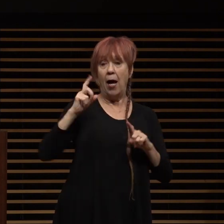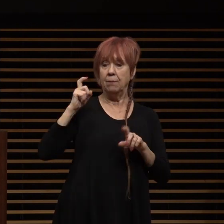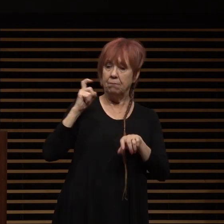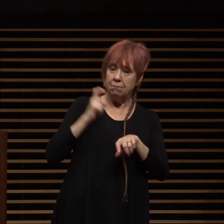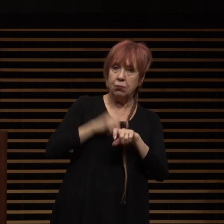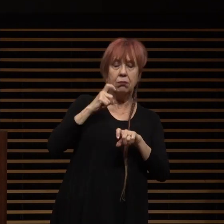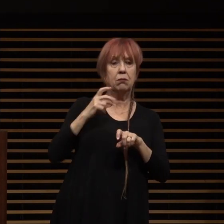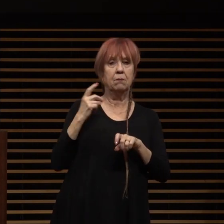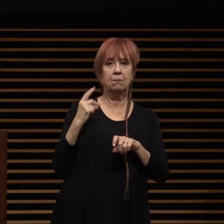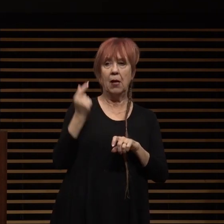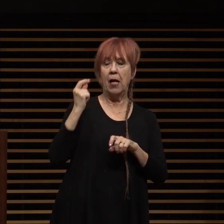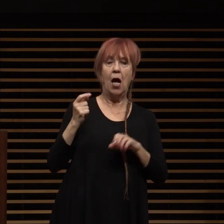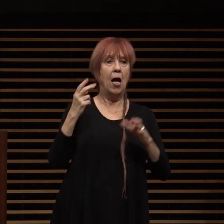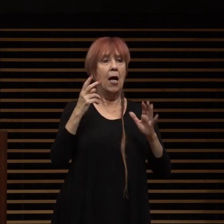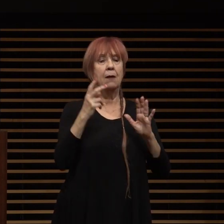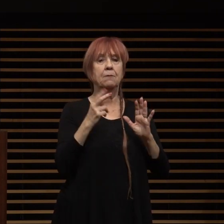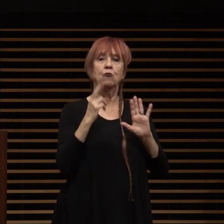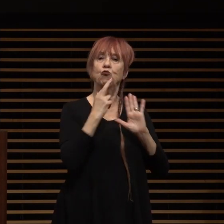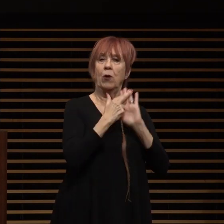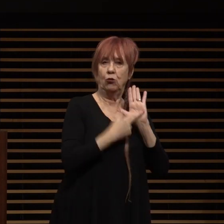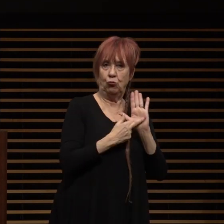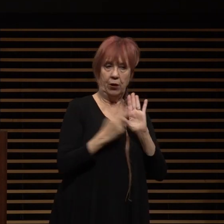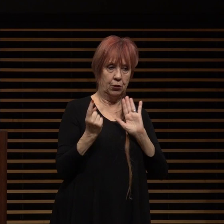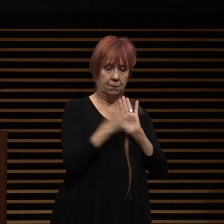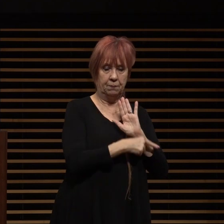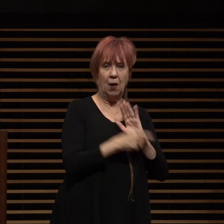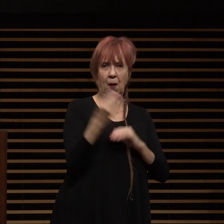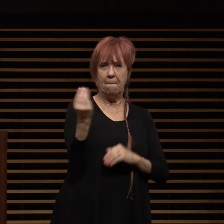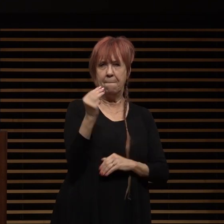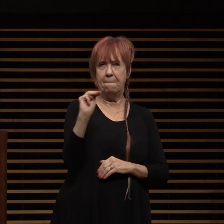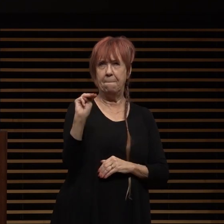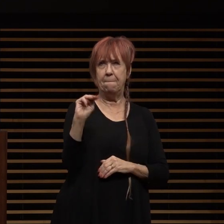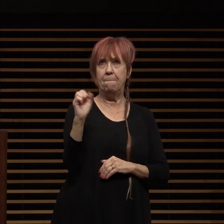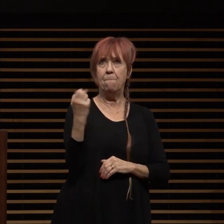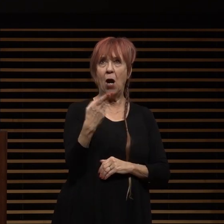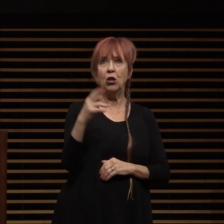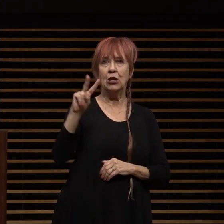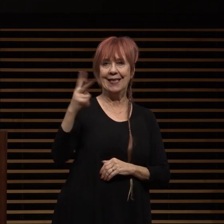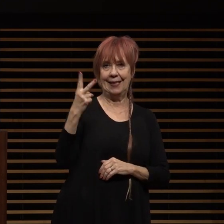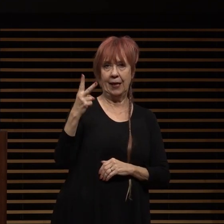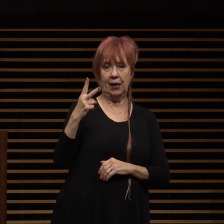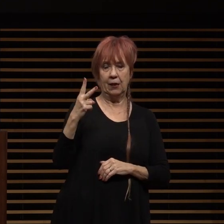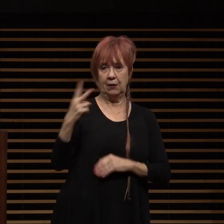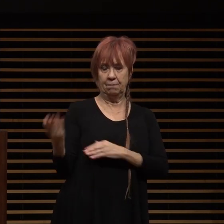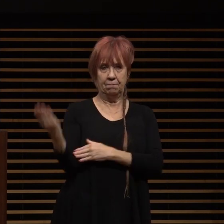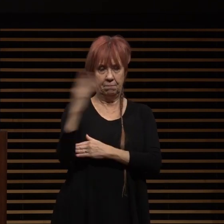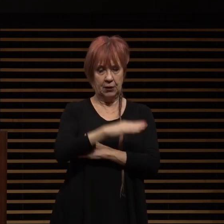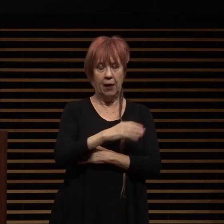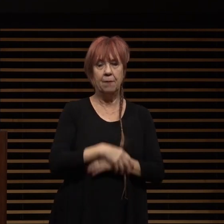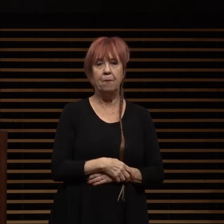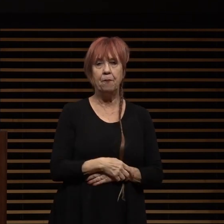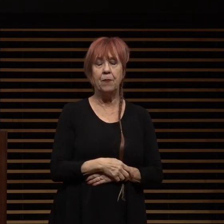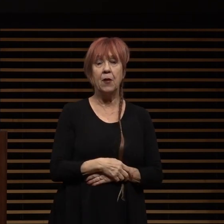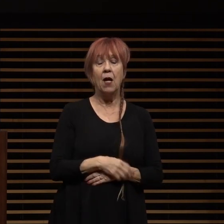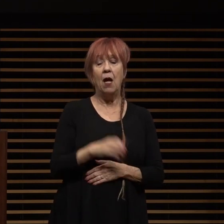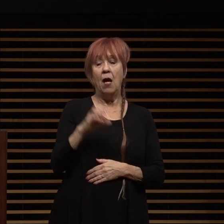on march 2nd from 9 a.m to 1 p.m education is a civil right